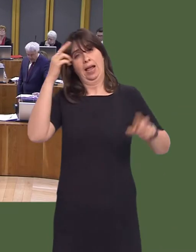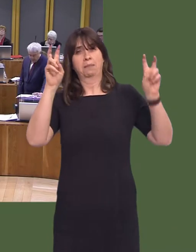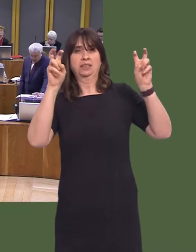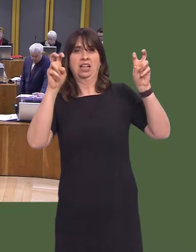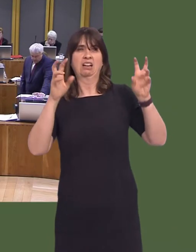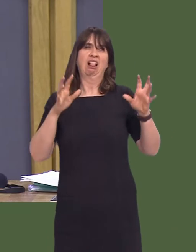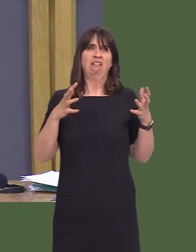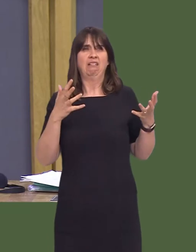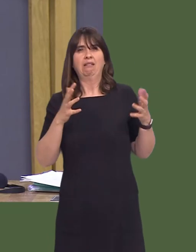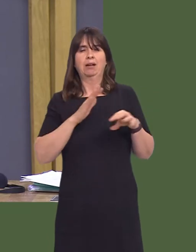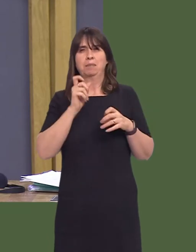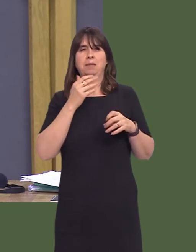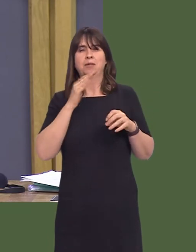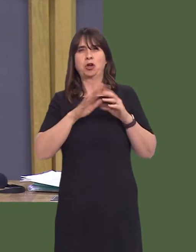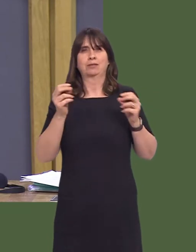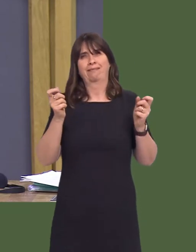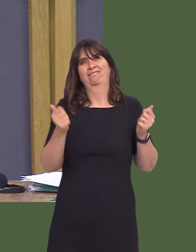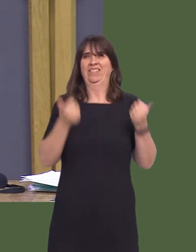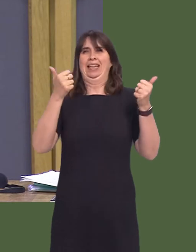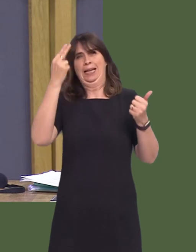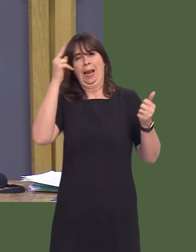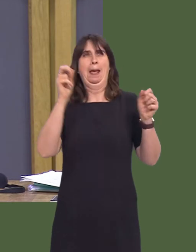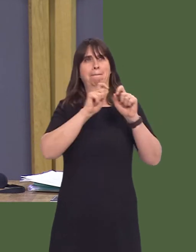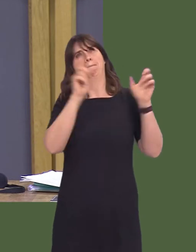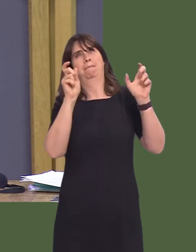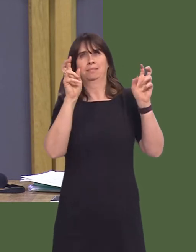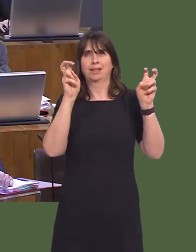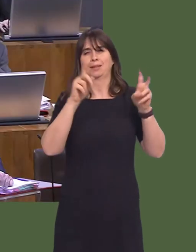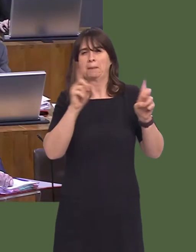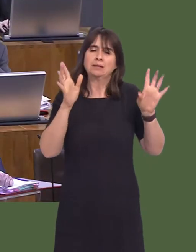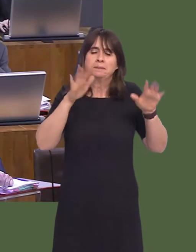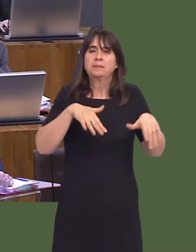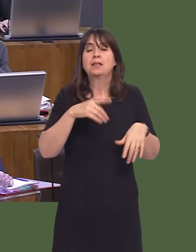does explain what it's going to do. That is there, of course, to enable us to find out